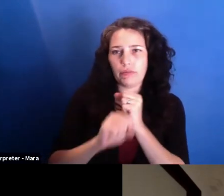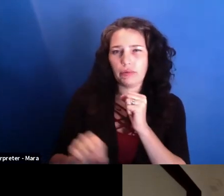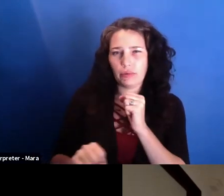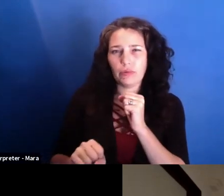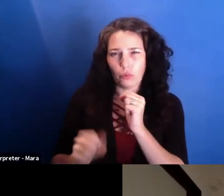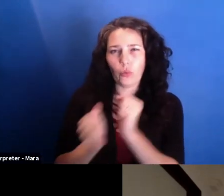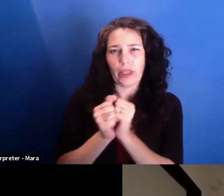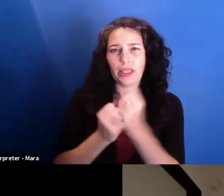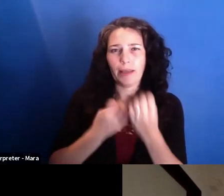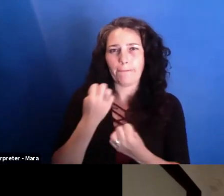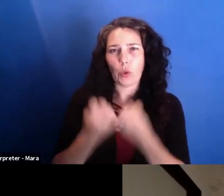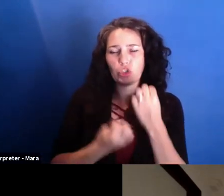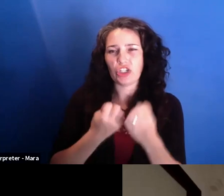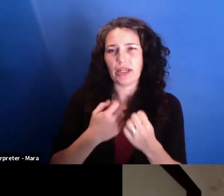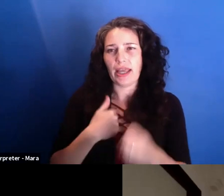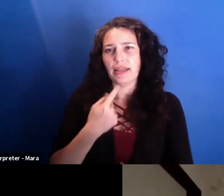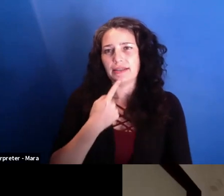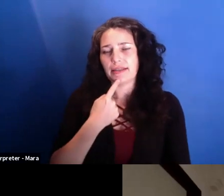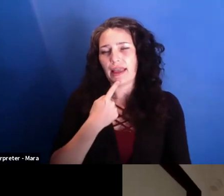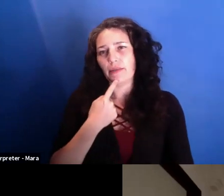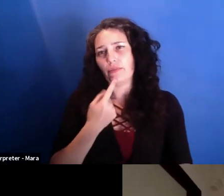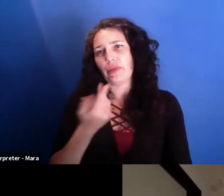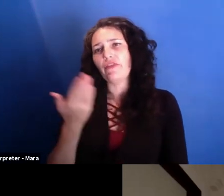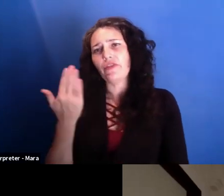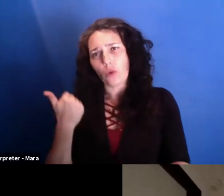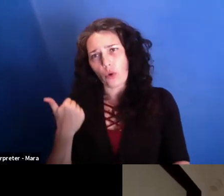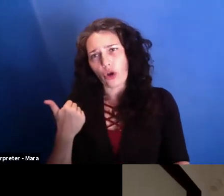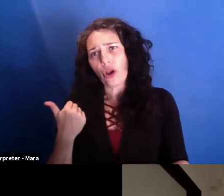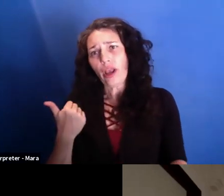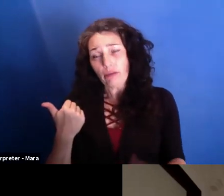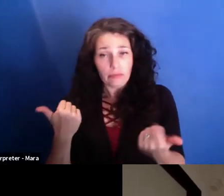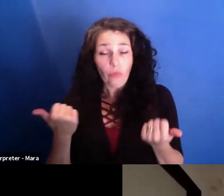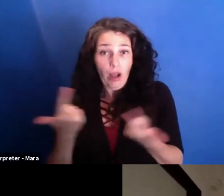I think there are emotions that we all carry in us.